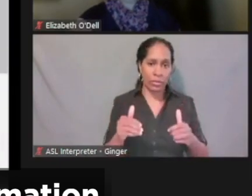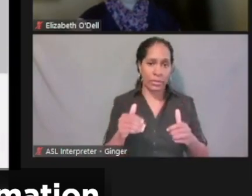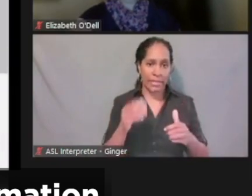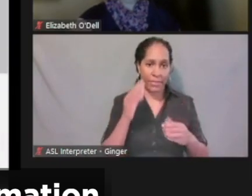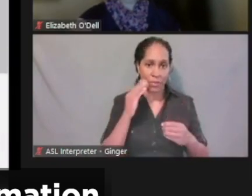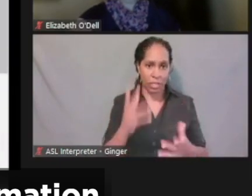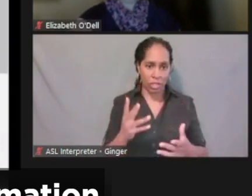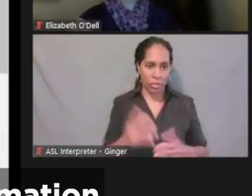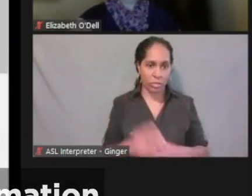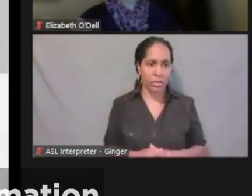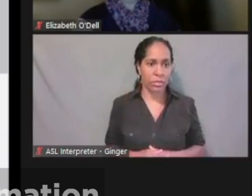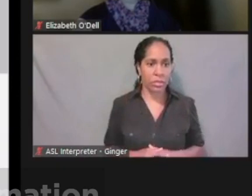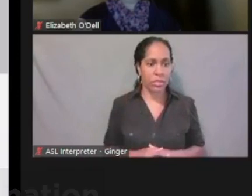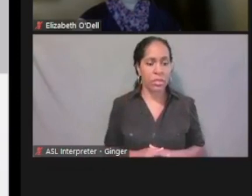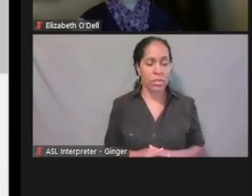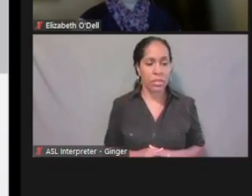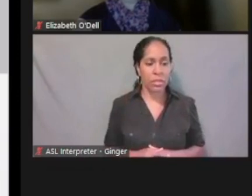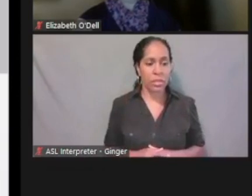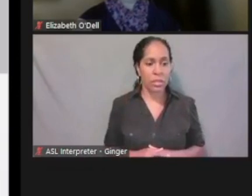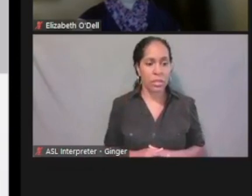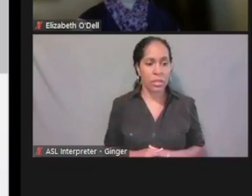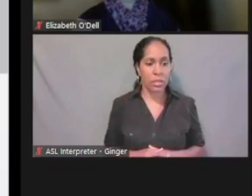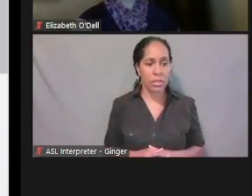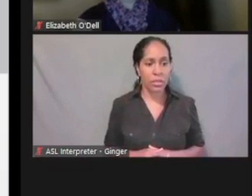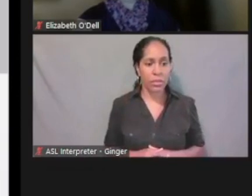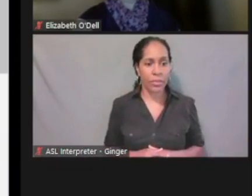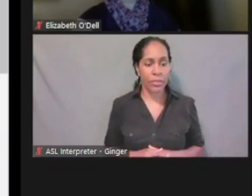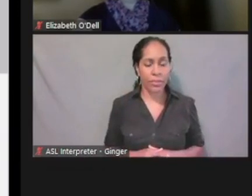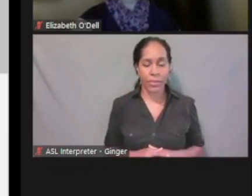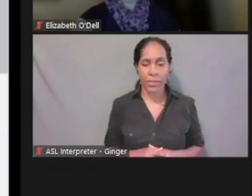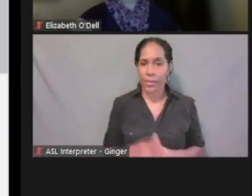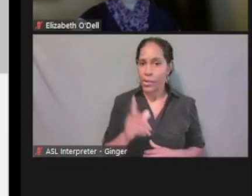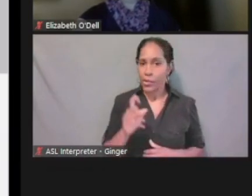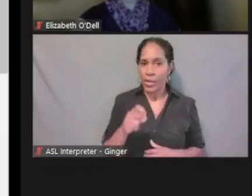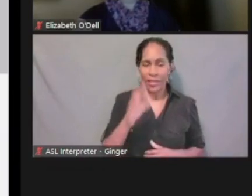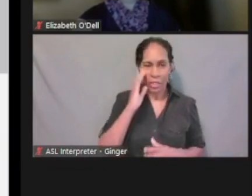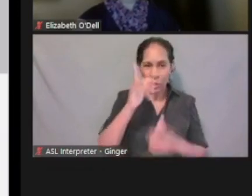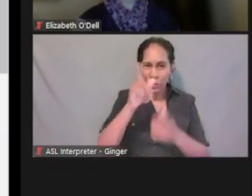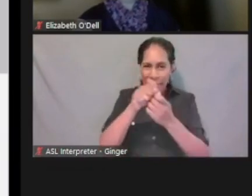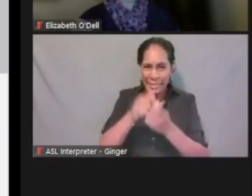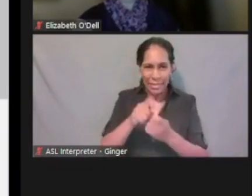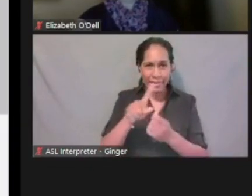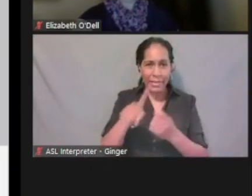And this is where we need to know details basically about everybody in the household around these areas.